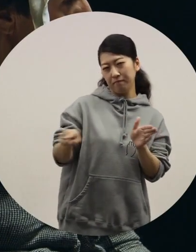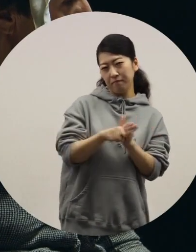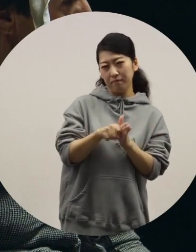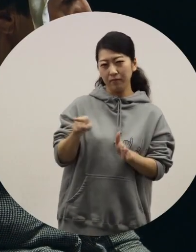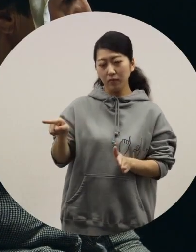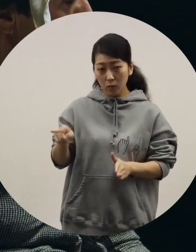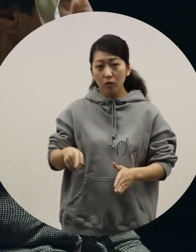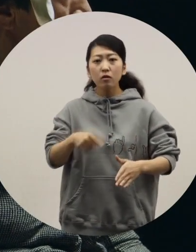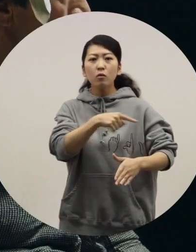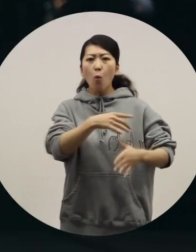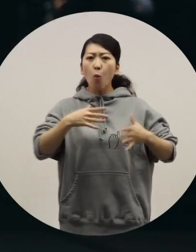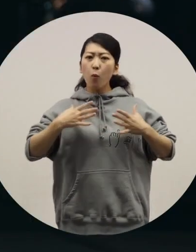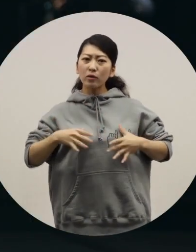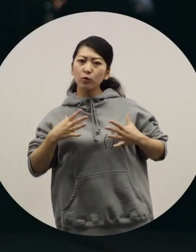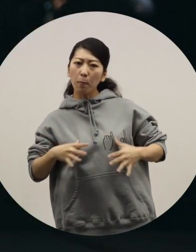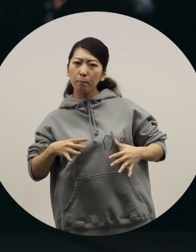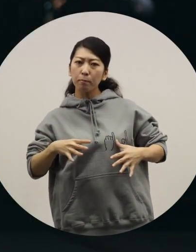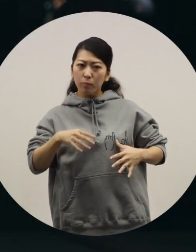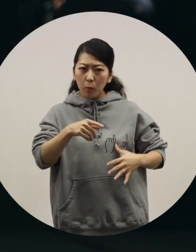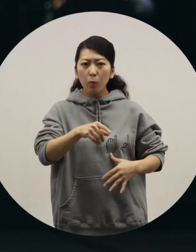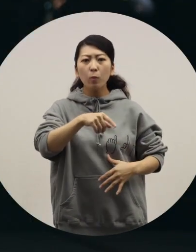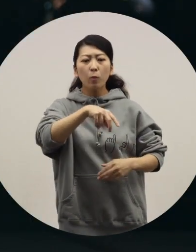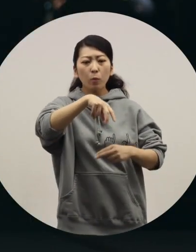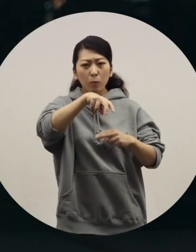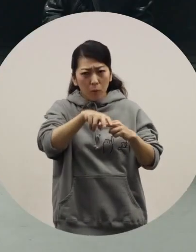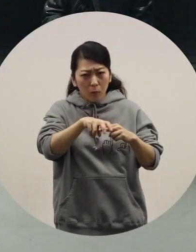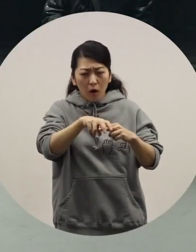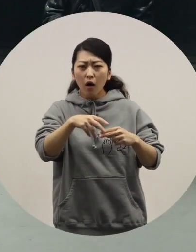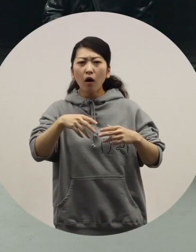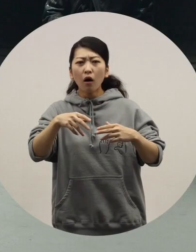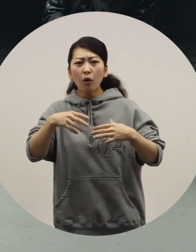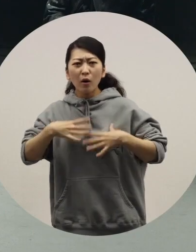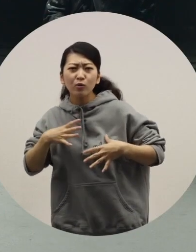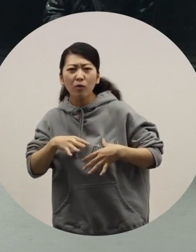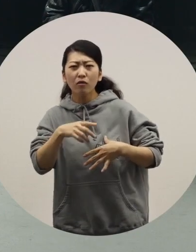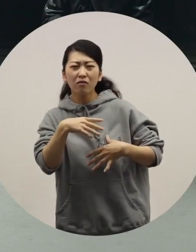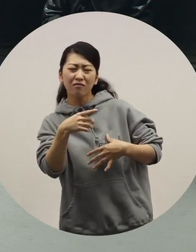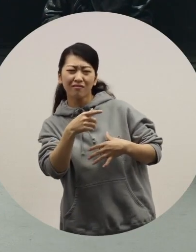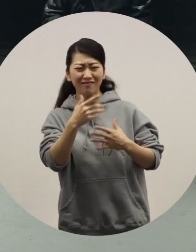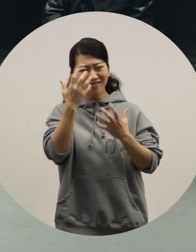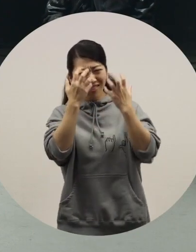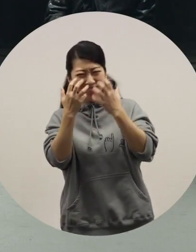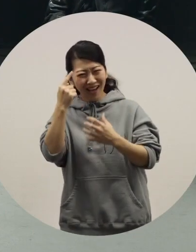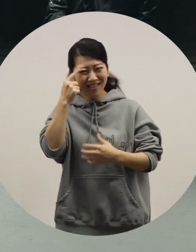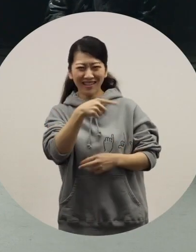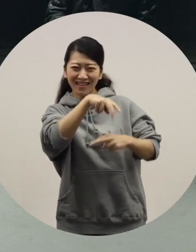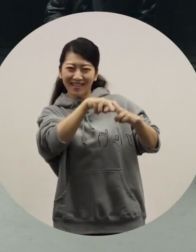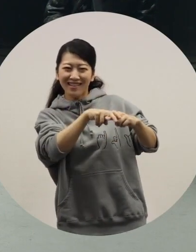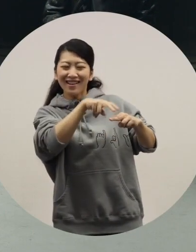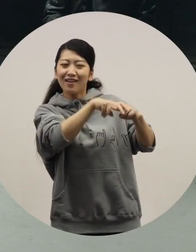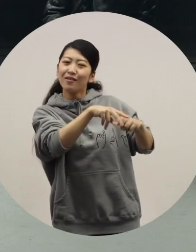I don't know whether vehicles are fashion accessories or part of someone's outift,